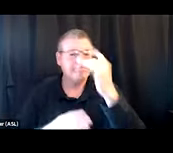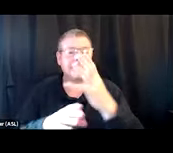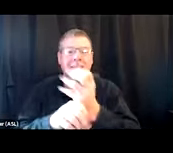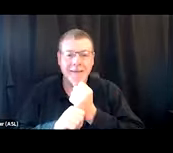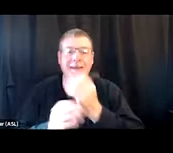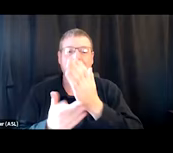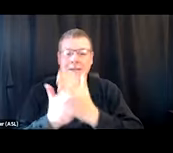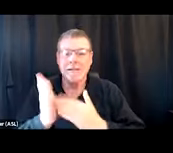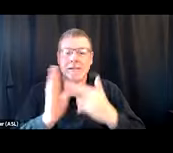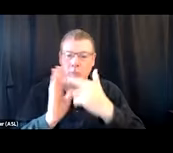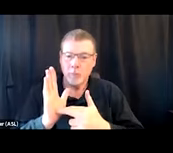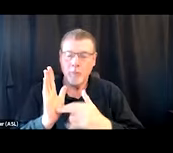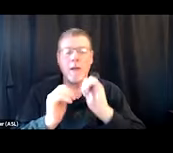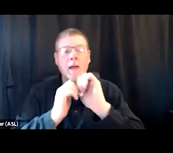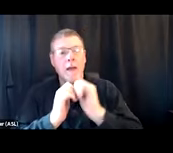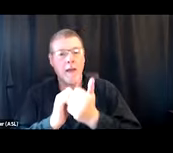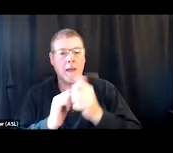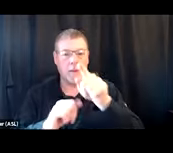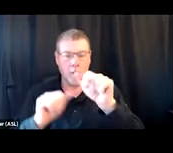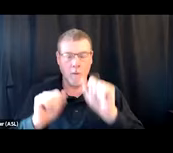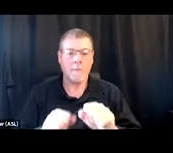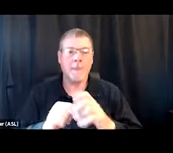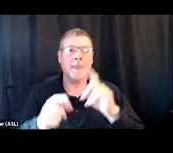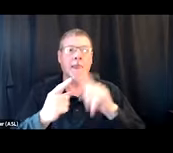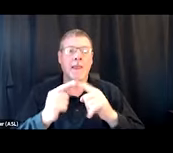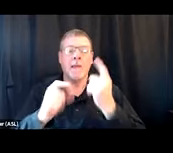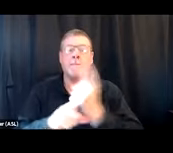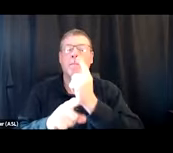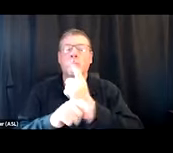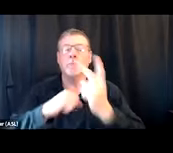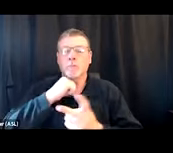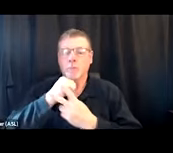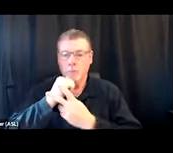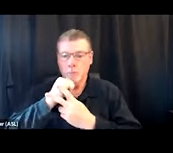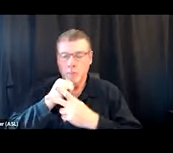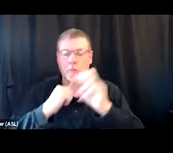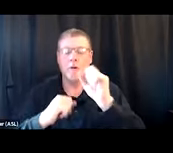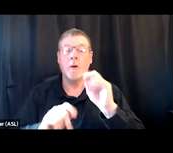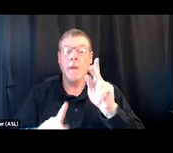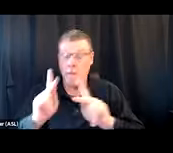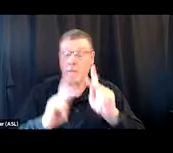on how you might facilitate storage, appropriate storage so that people can get a lot of take-homes,